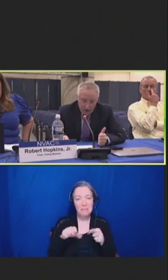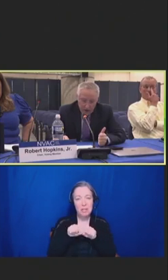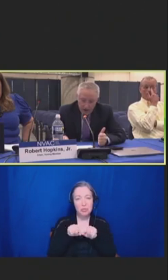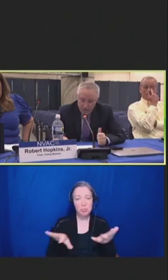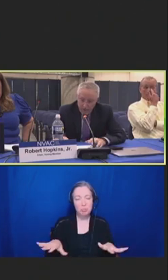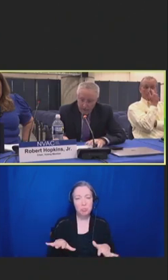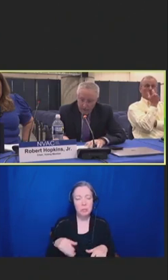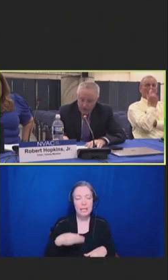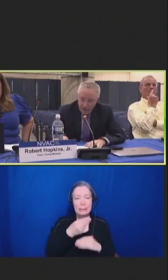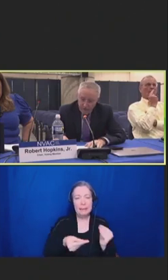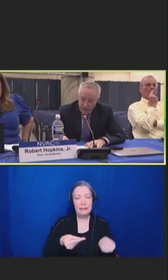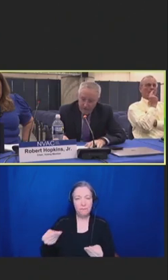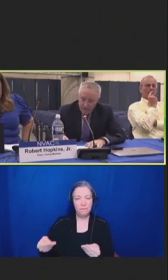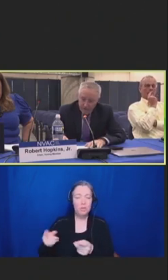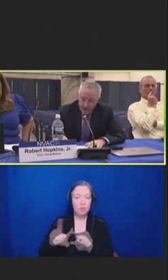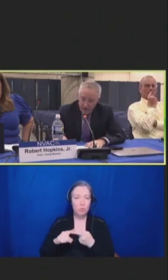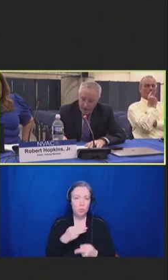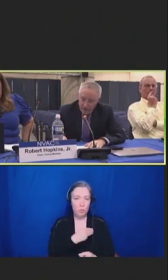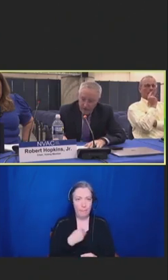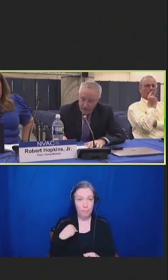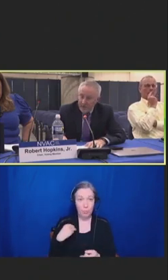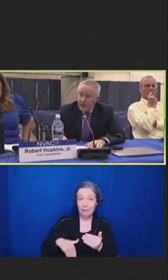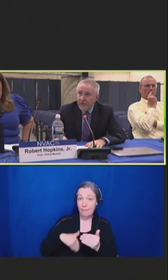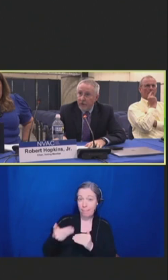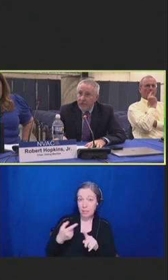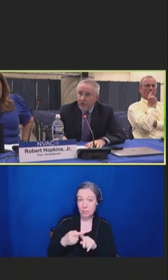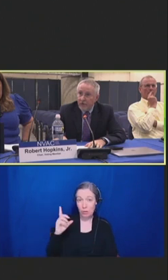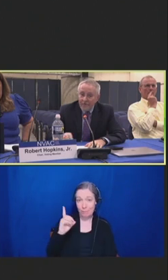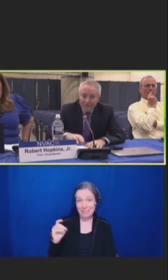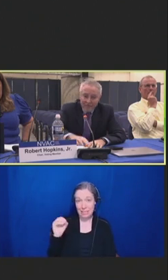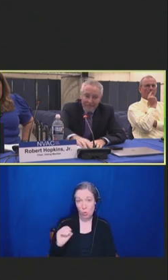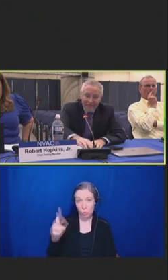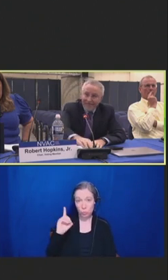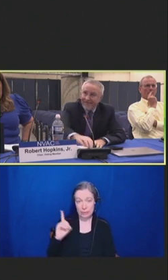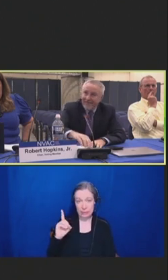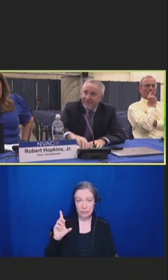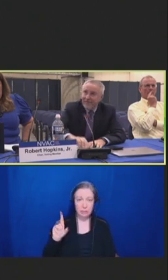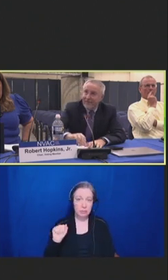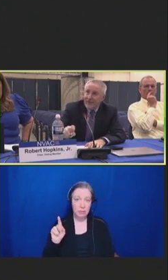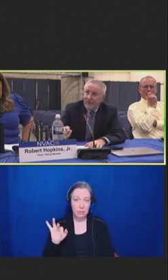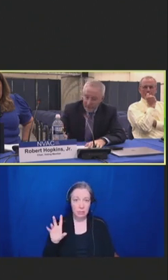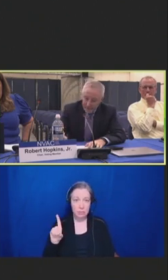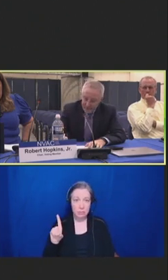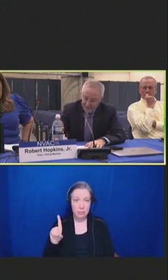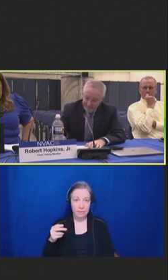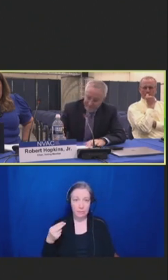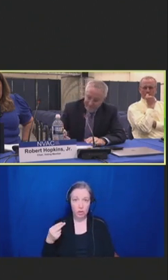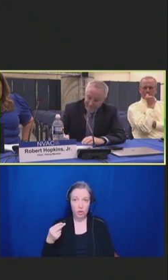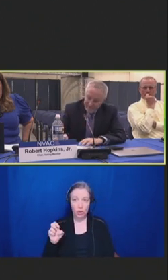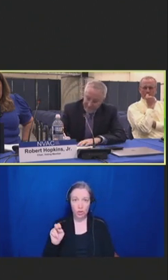Our next presentation will be from DOD David Hansen [spelled phonetically]. David Hansen: Thank you. Thank you, Dr. Hopkins.